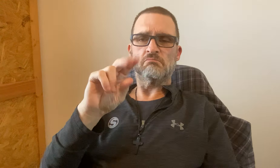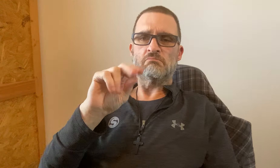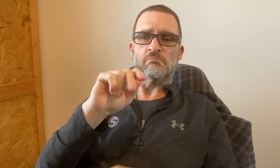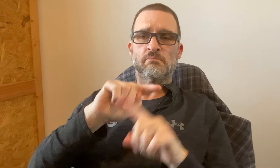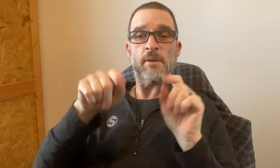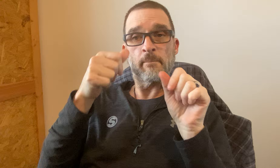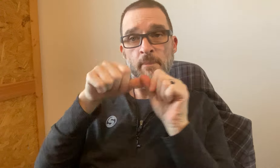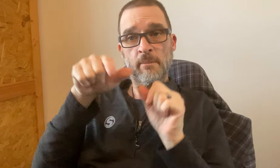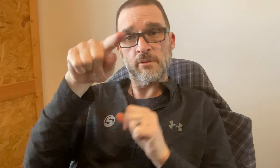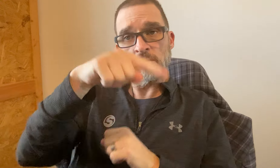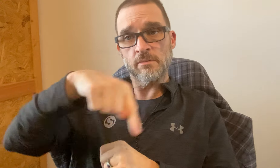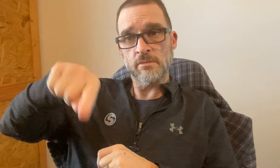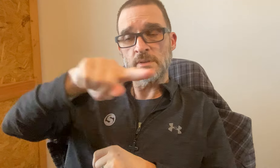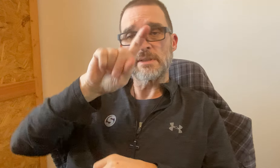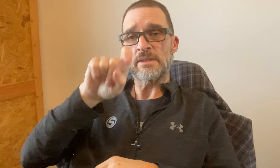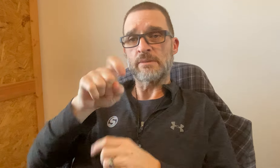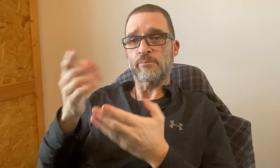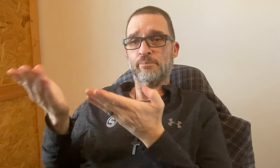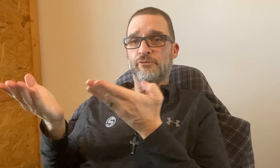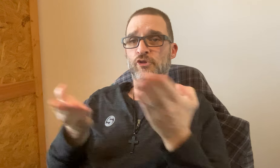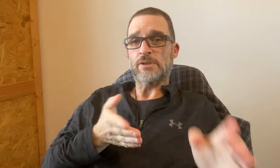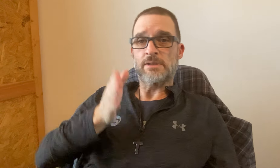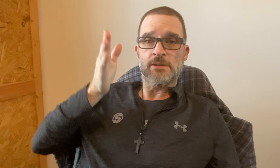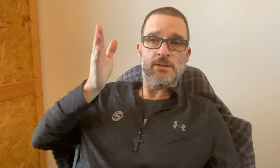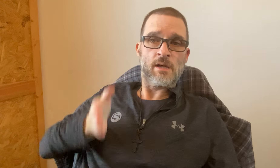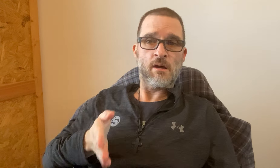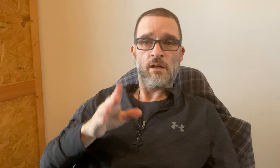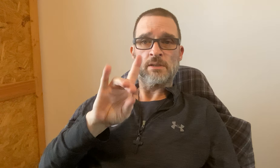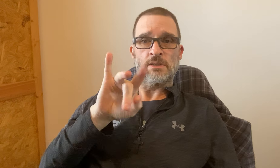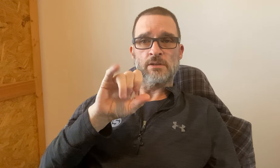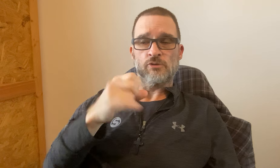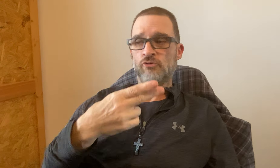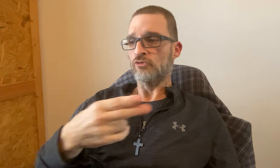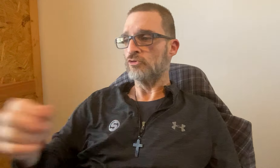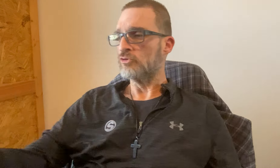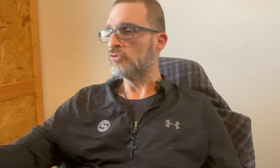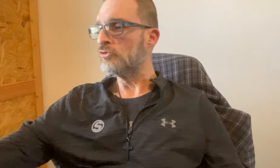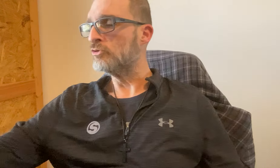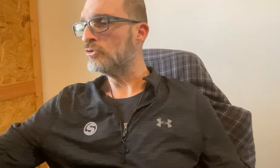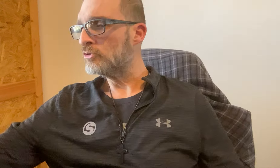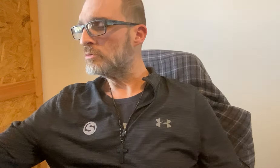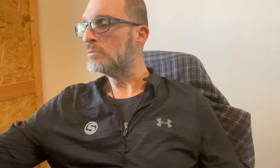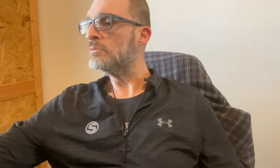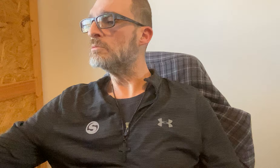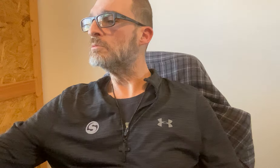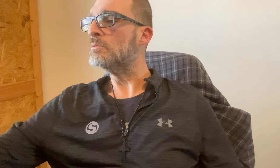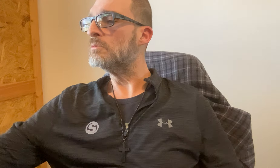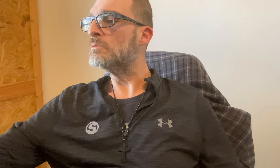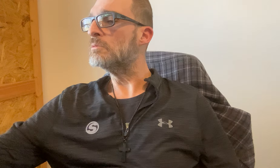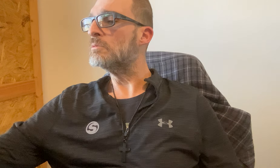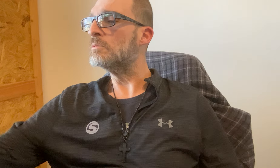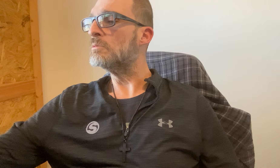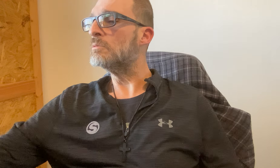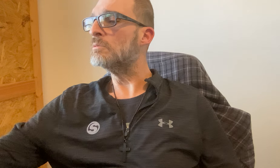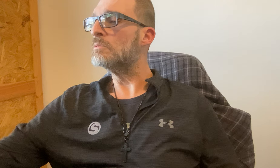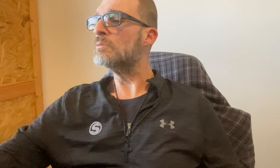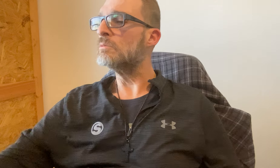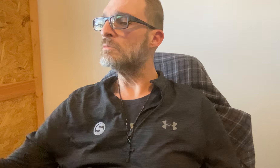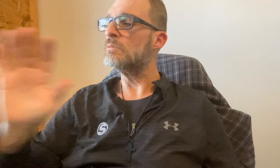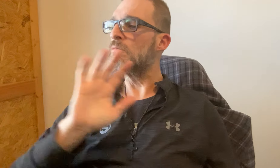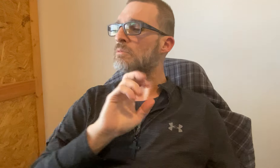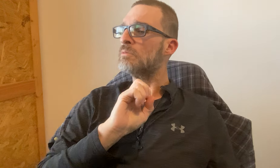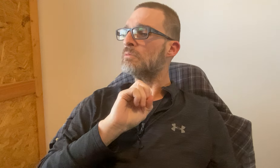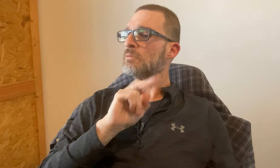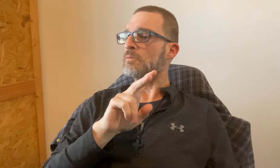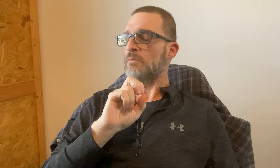No, but remember you need to bring side dish.